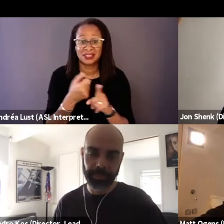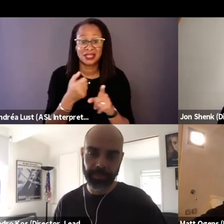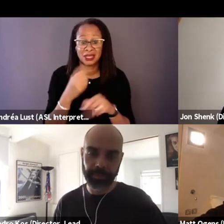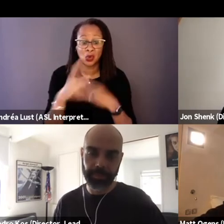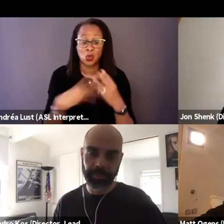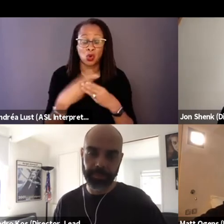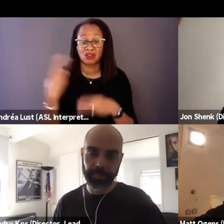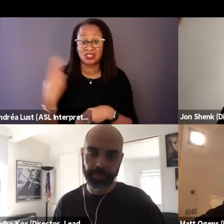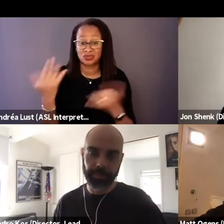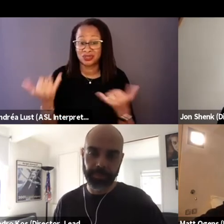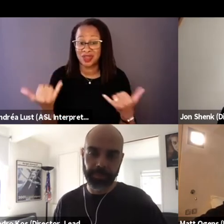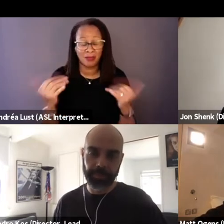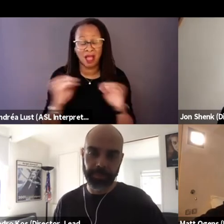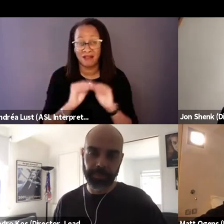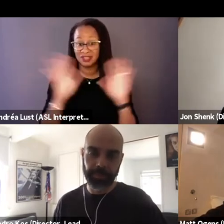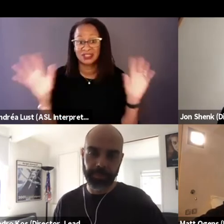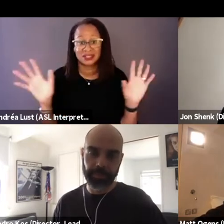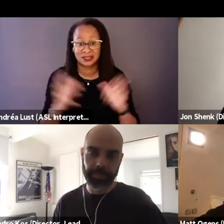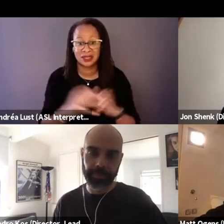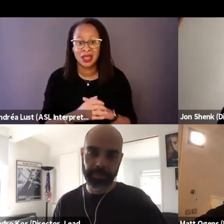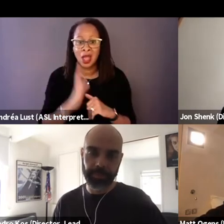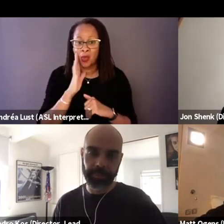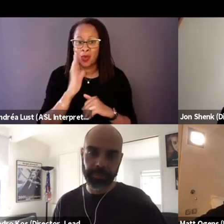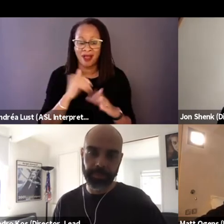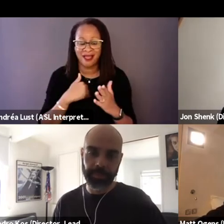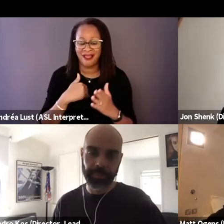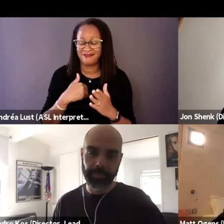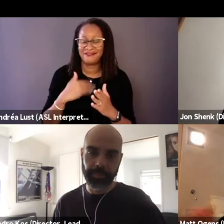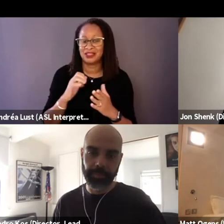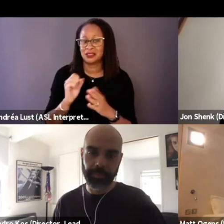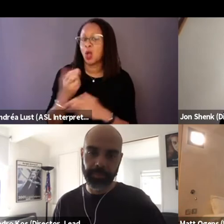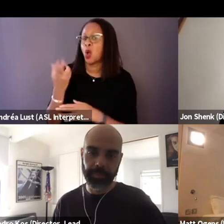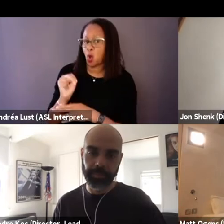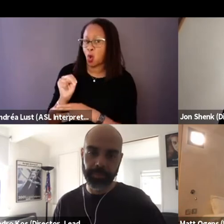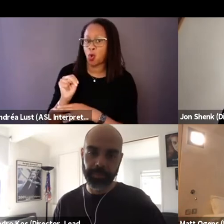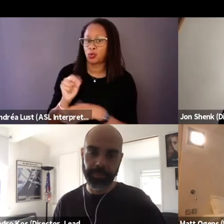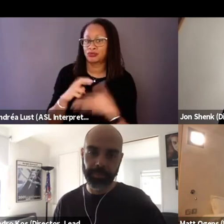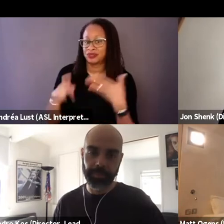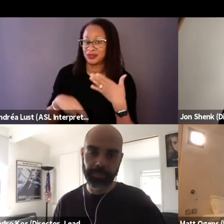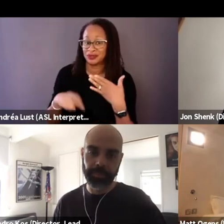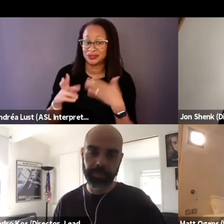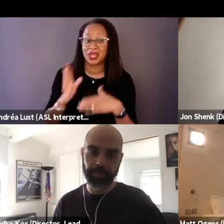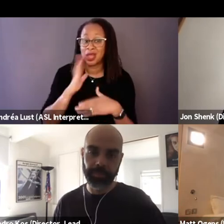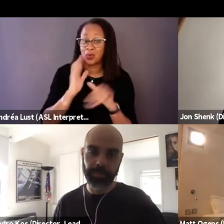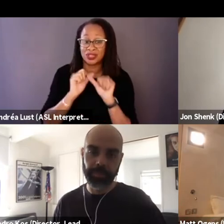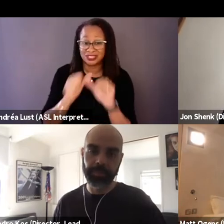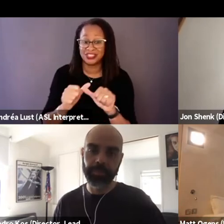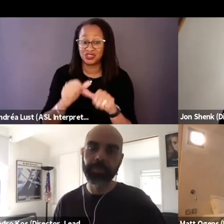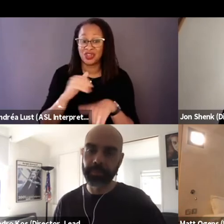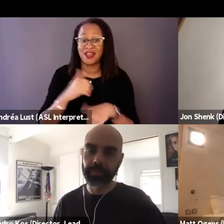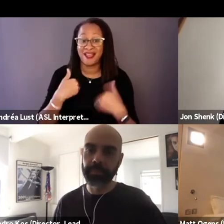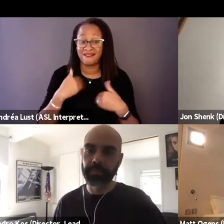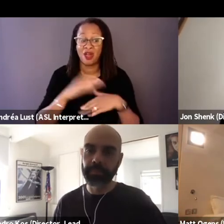but it'll have its own ramifications that it has and continue to have on the issue of the economy